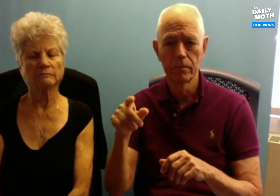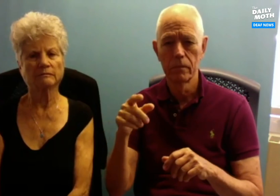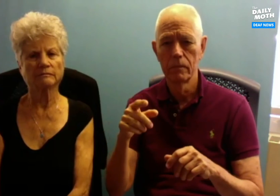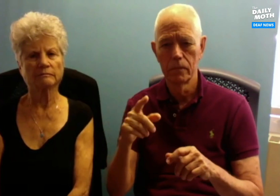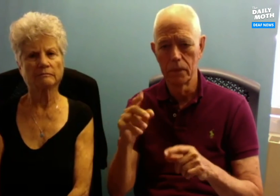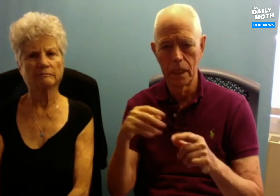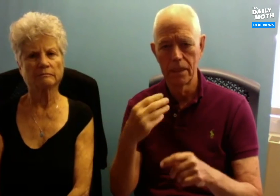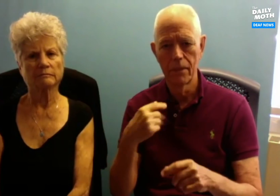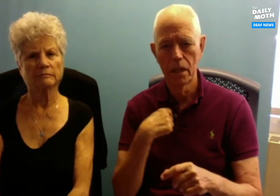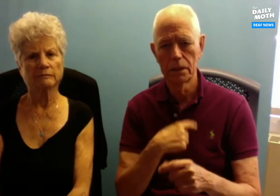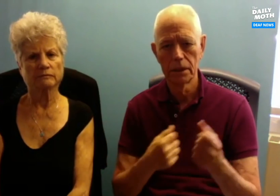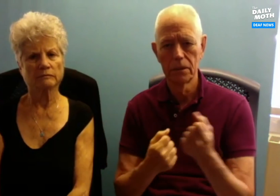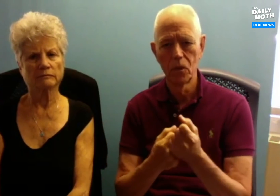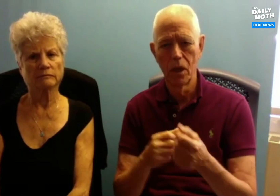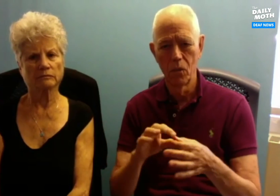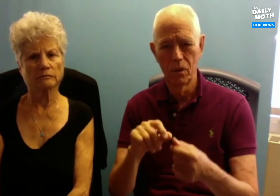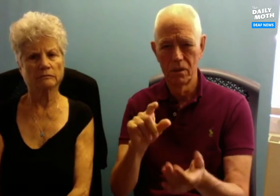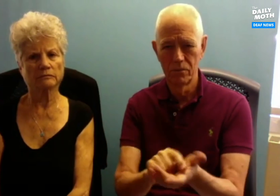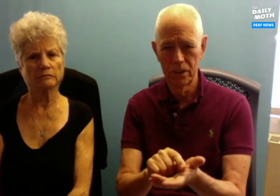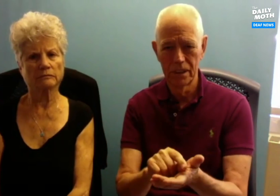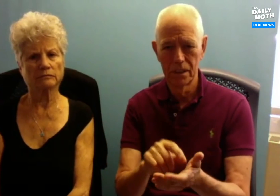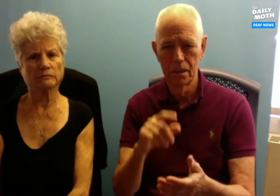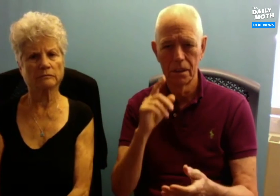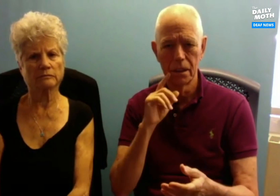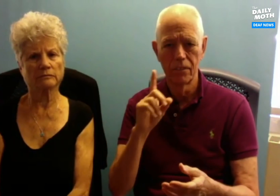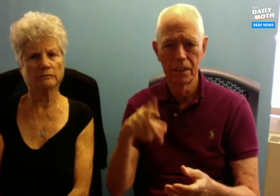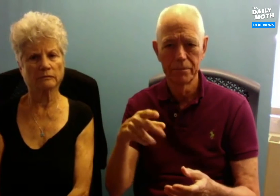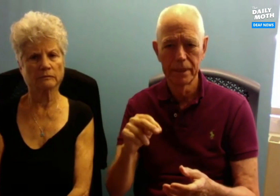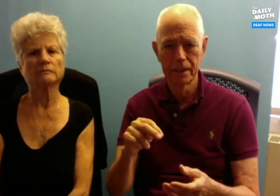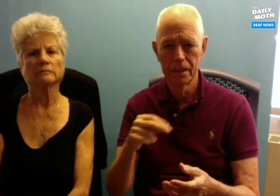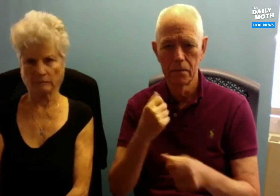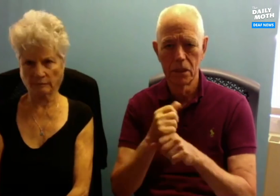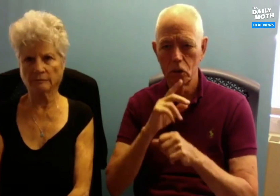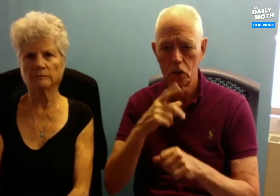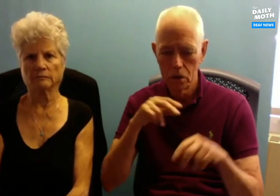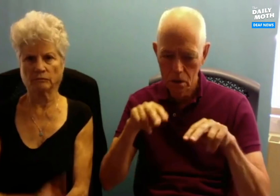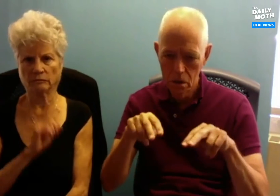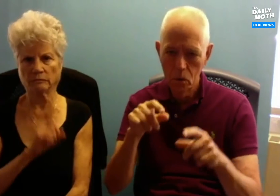always gave us support when we were printing. During the Deaf President Now (DPN),